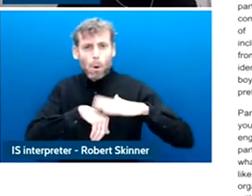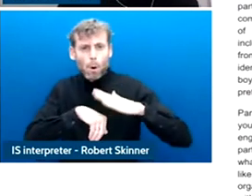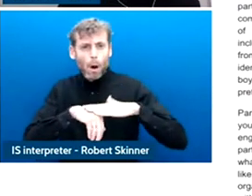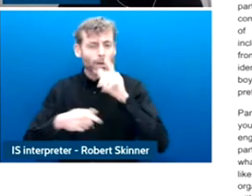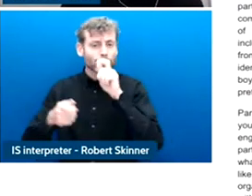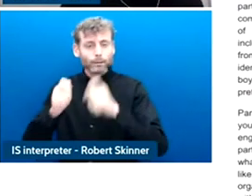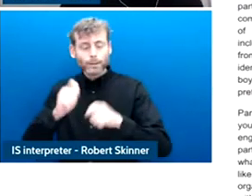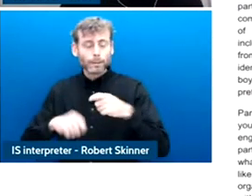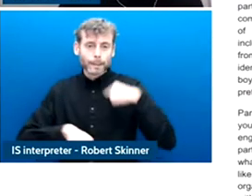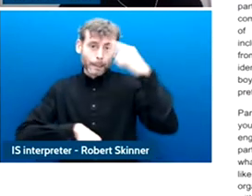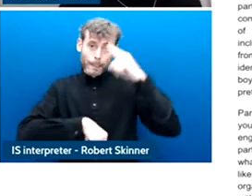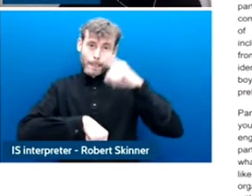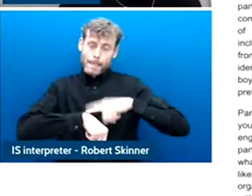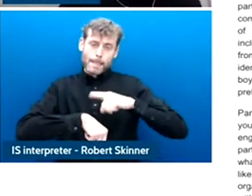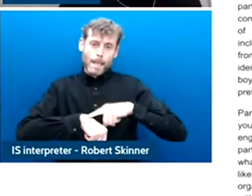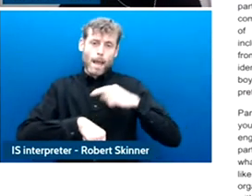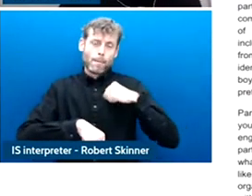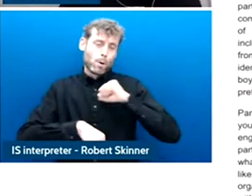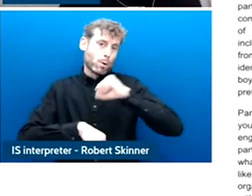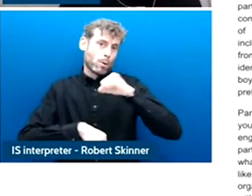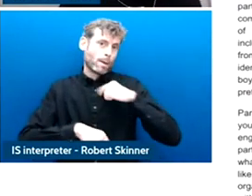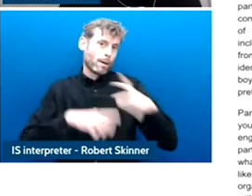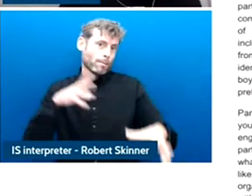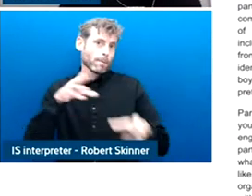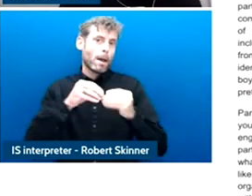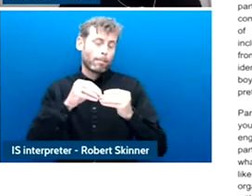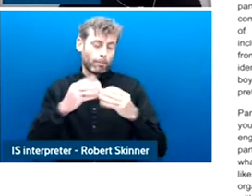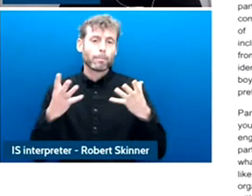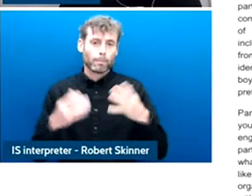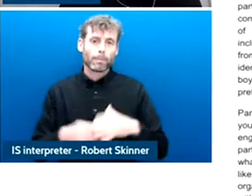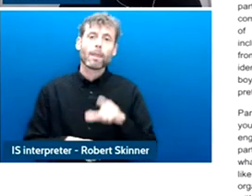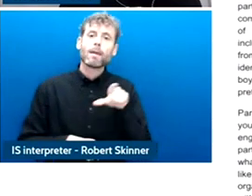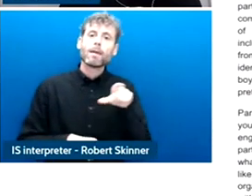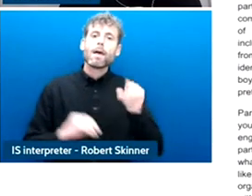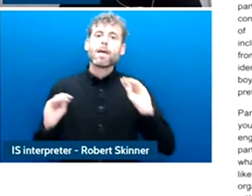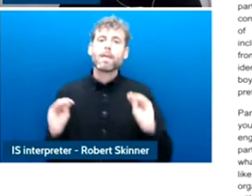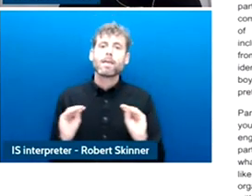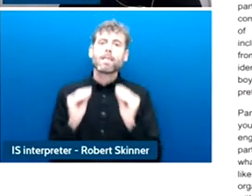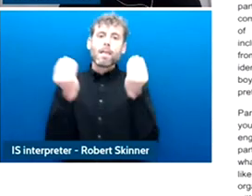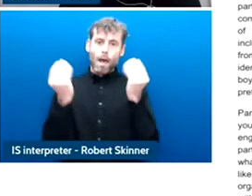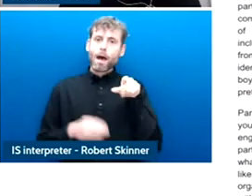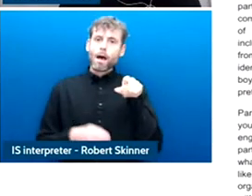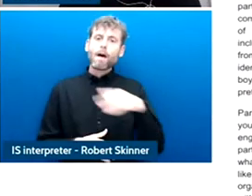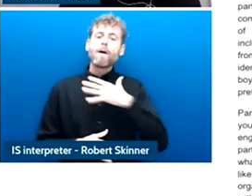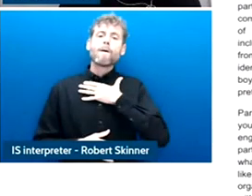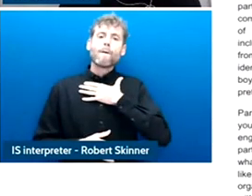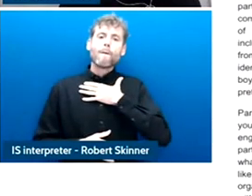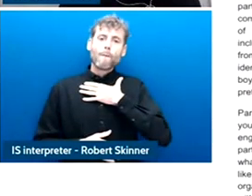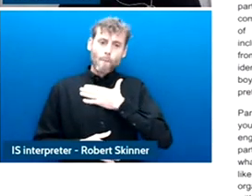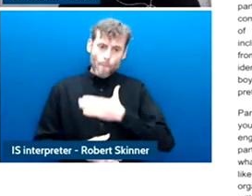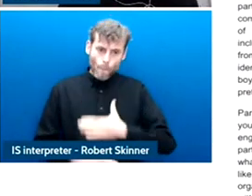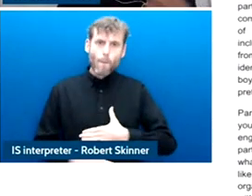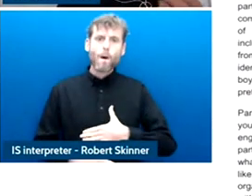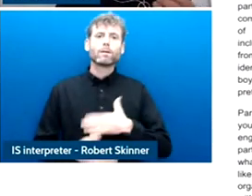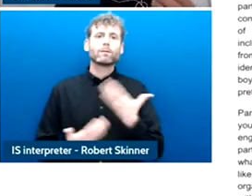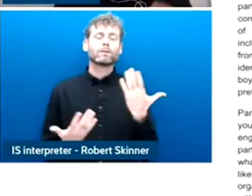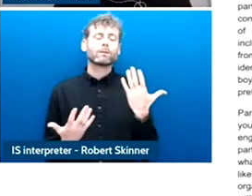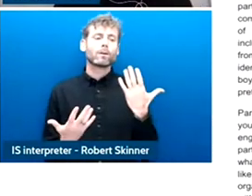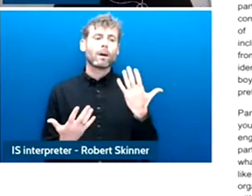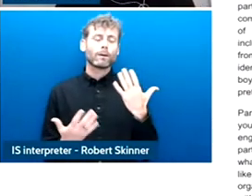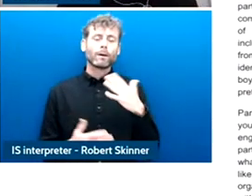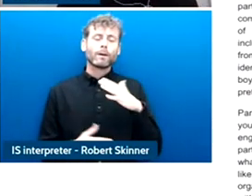time first, young people want to acquire, domain's specific as well as